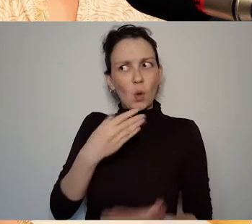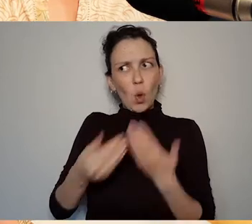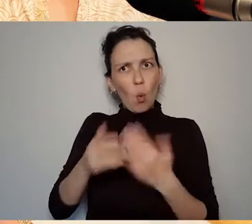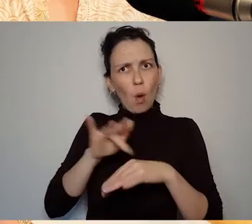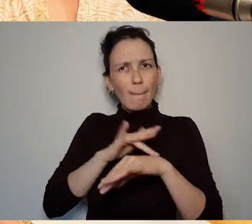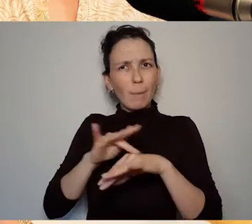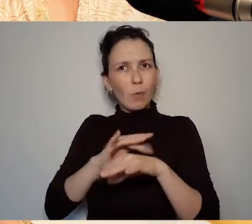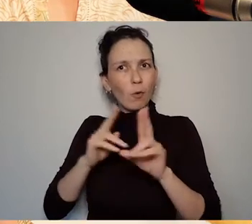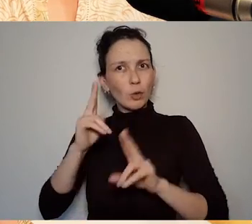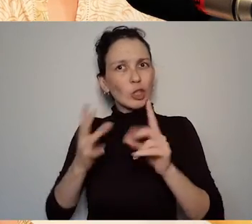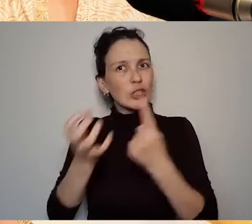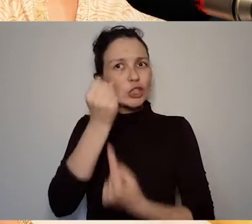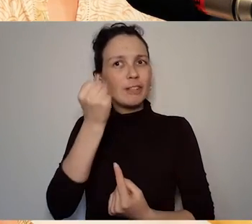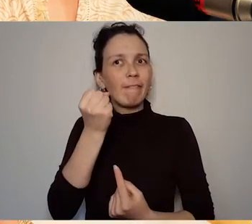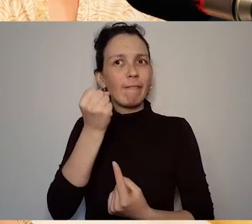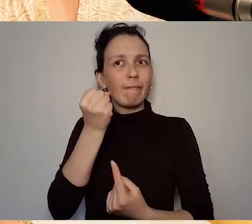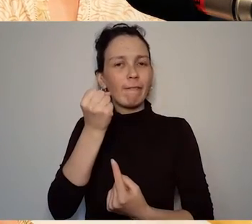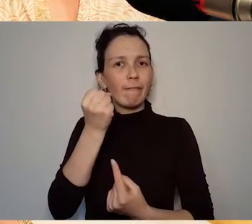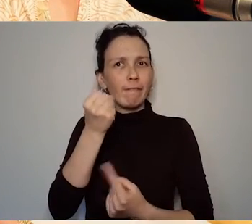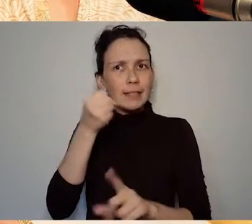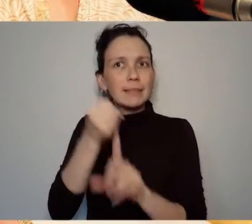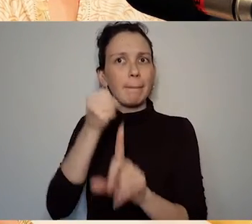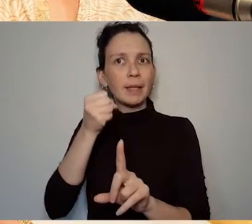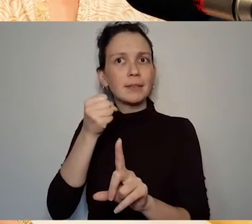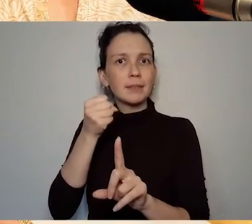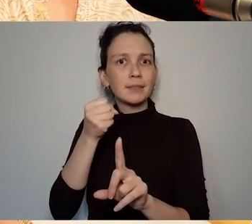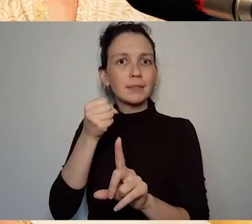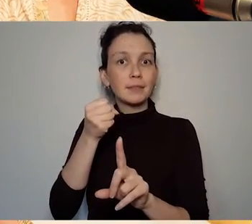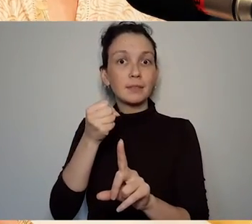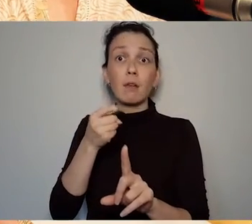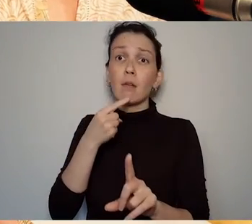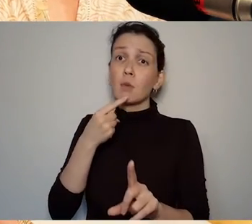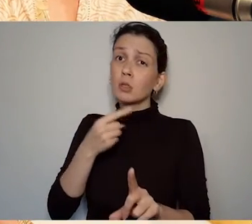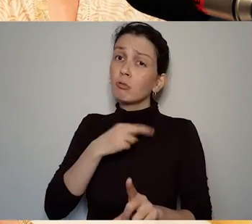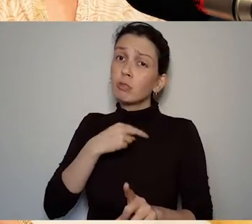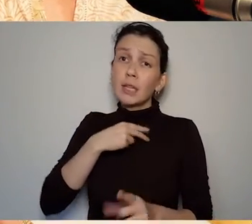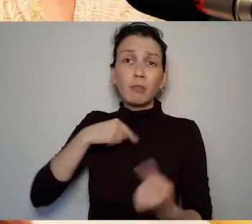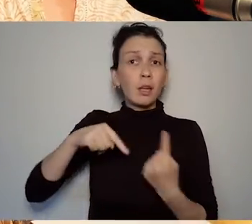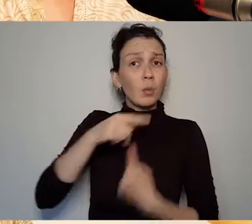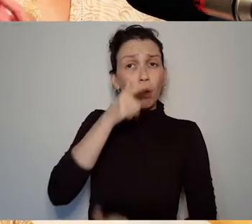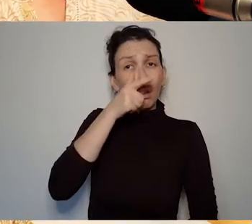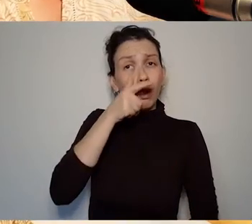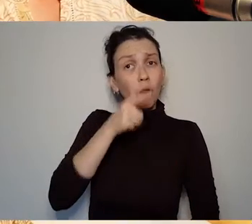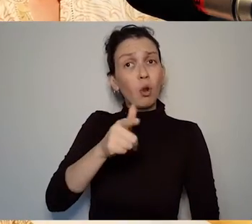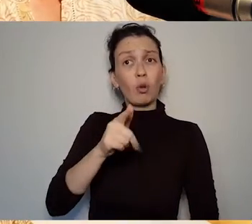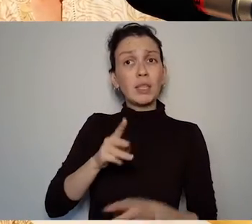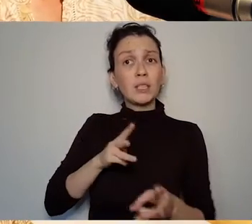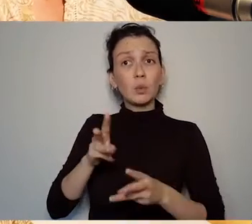be working with that group of practitioners in particular when we when we think about Deevy's work